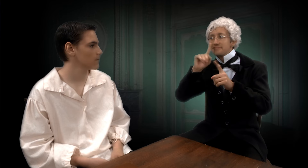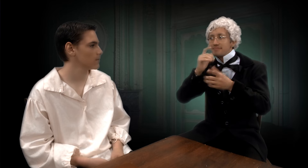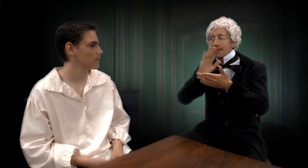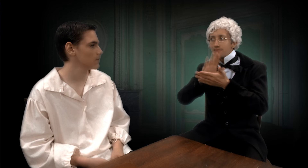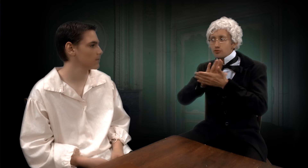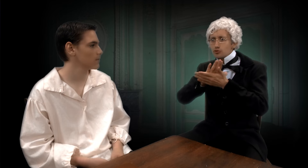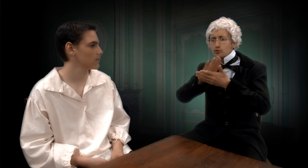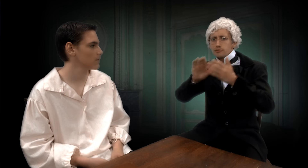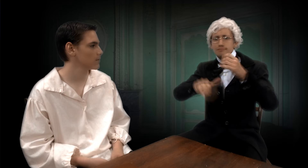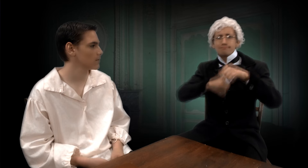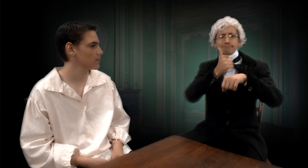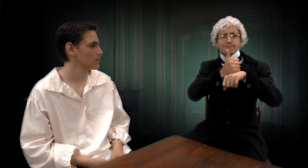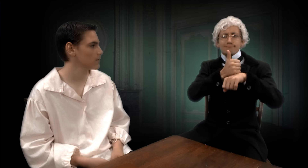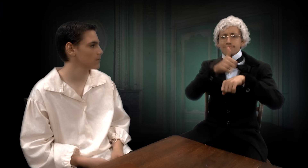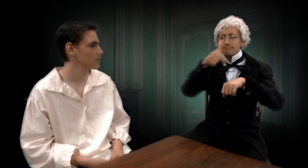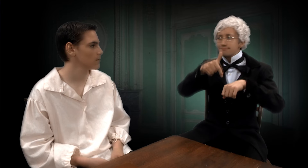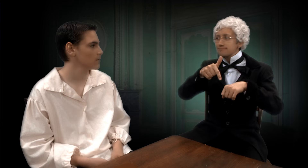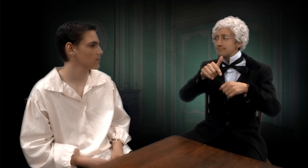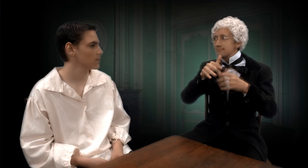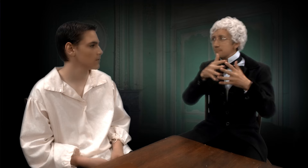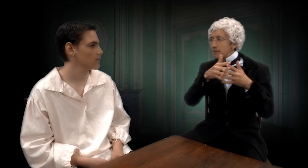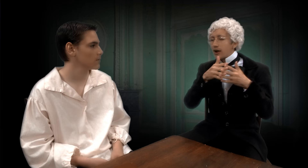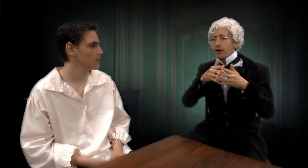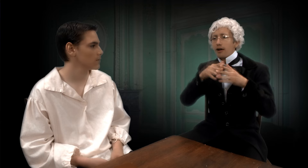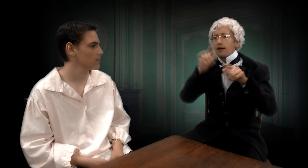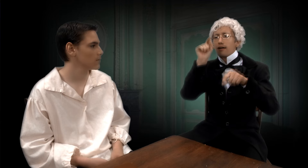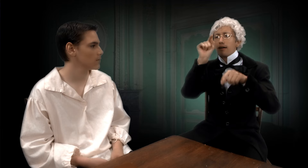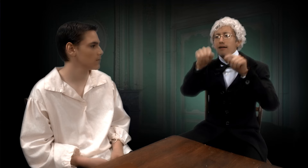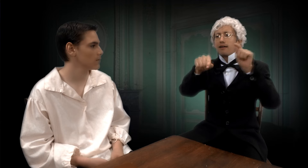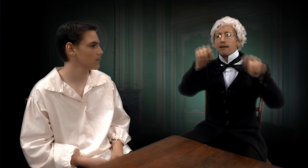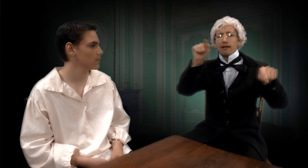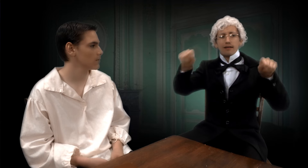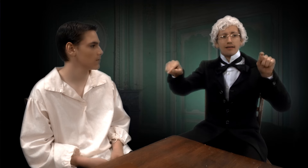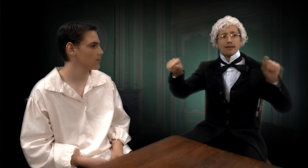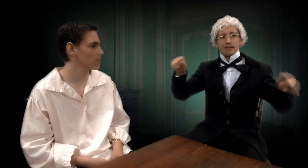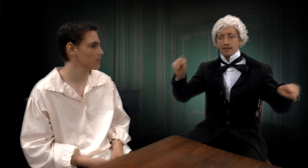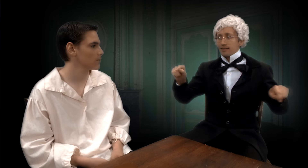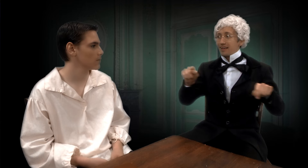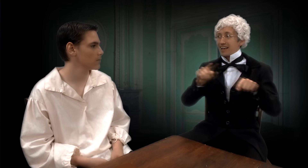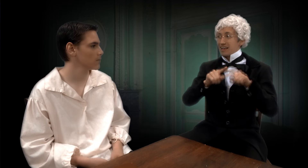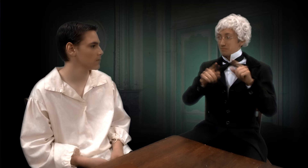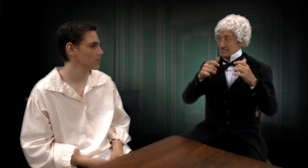several schools for the deaf here in America.